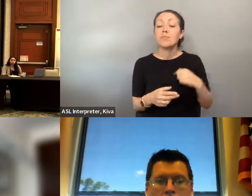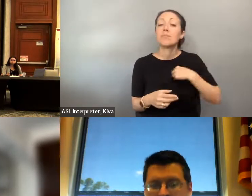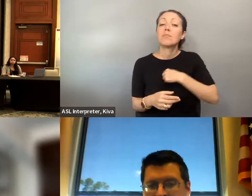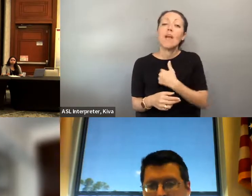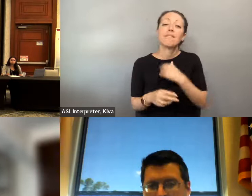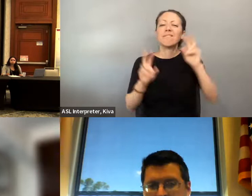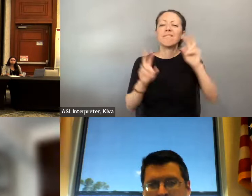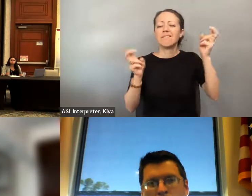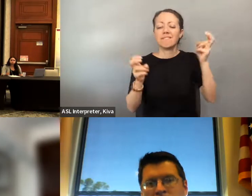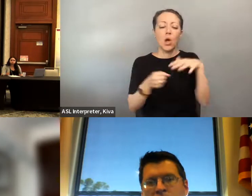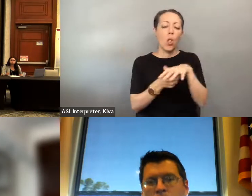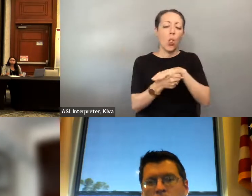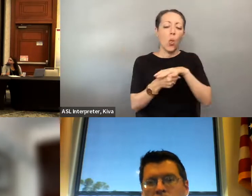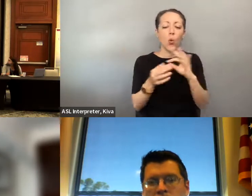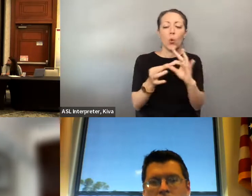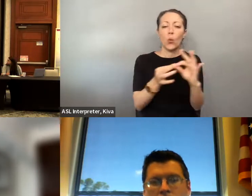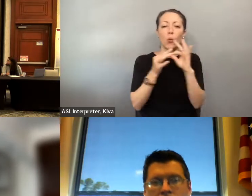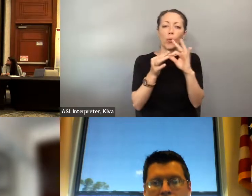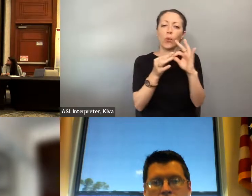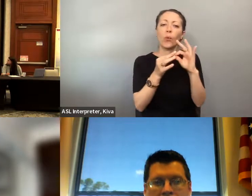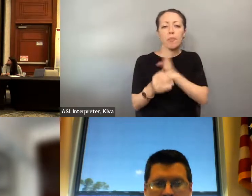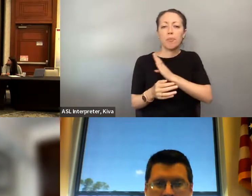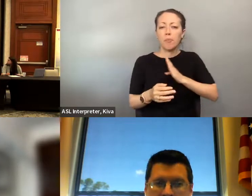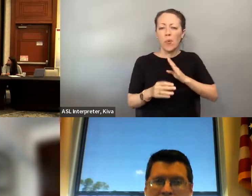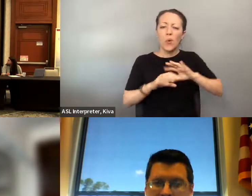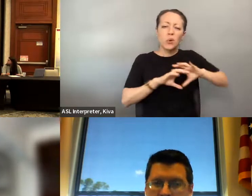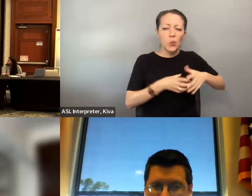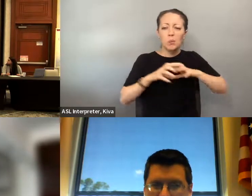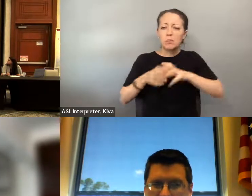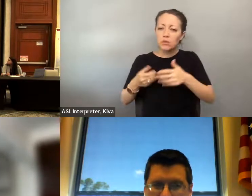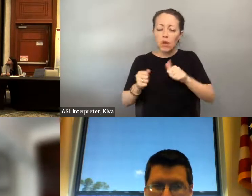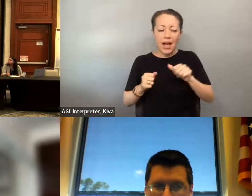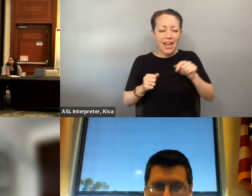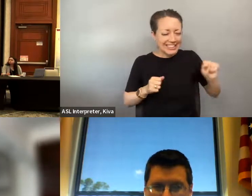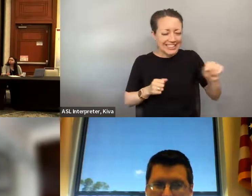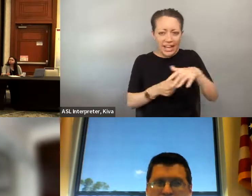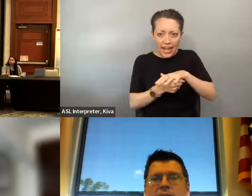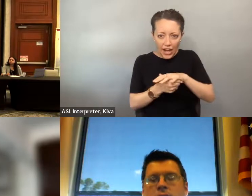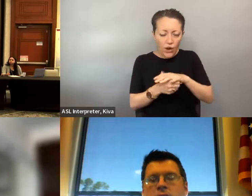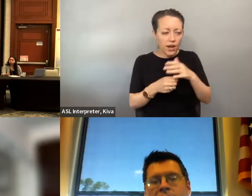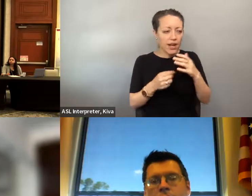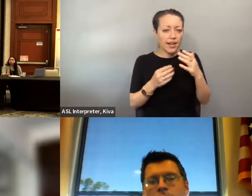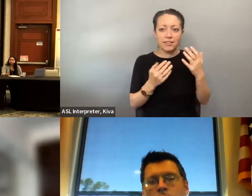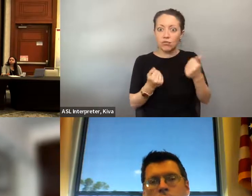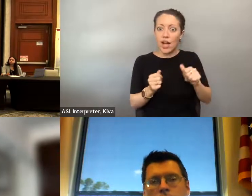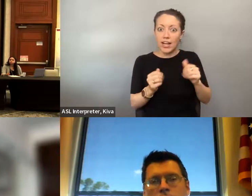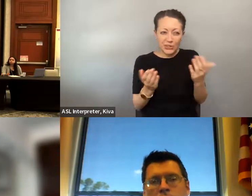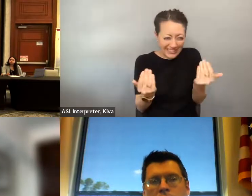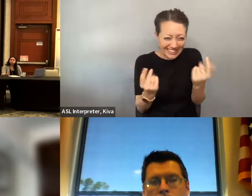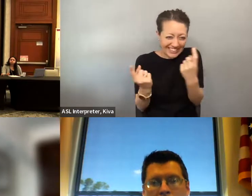inclusion engagement from writer advocates and groups that are impacted by this. So from our side we have what's called local coordinating boards or local TD boards that